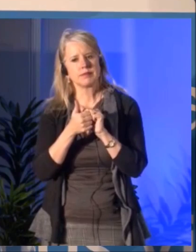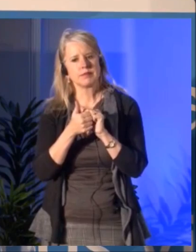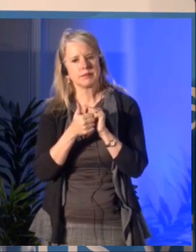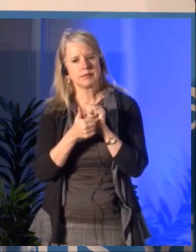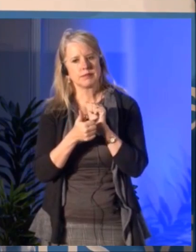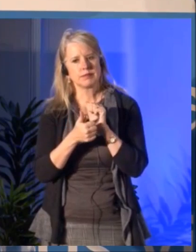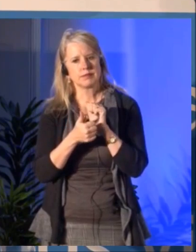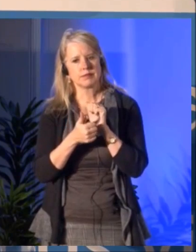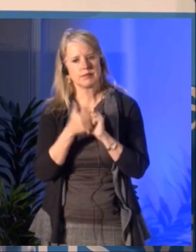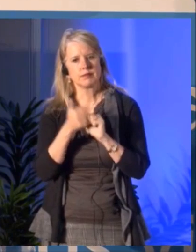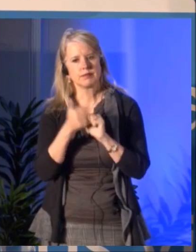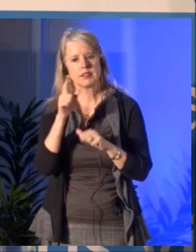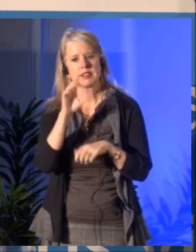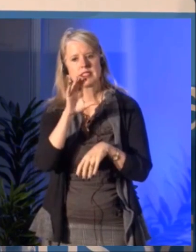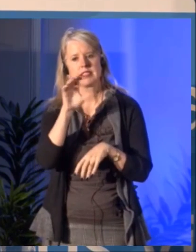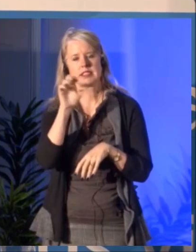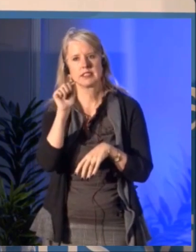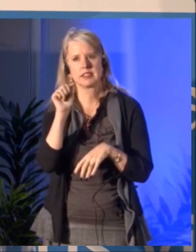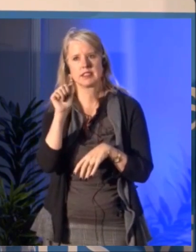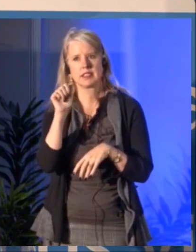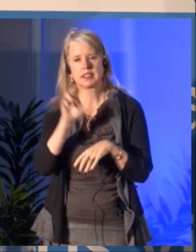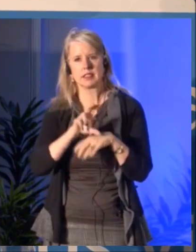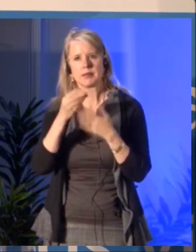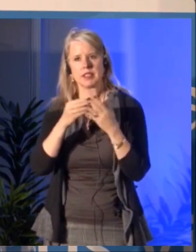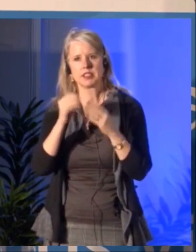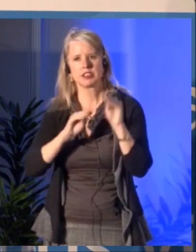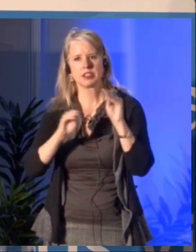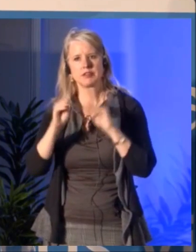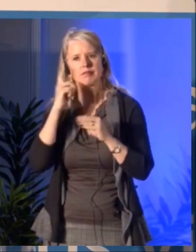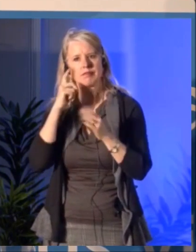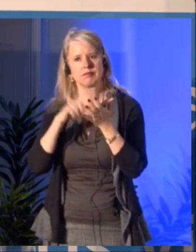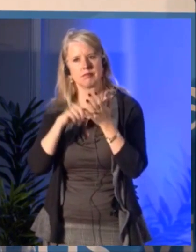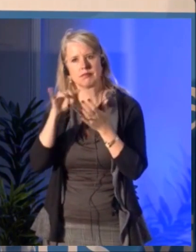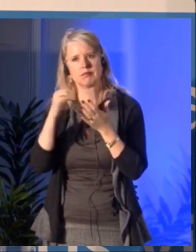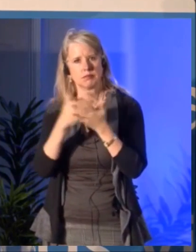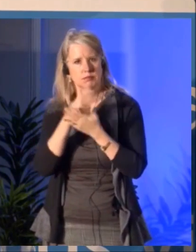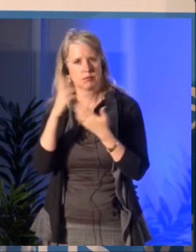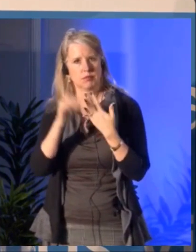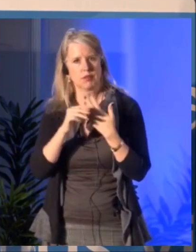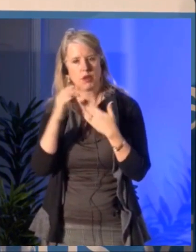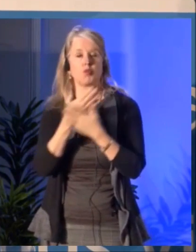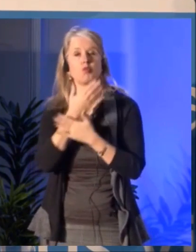through our exhaustive survey of the digital community,